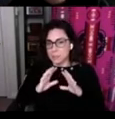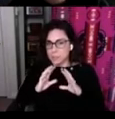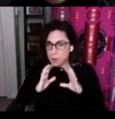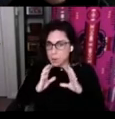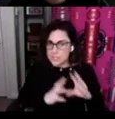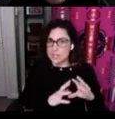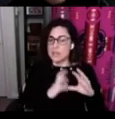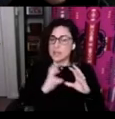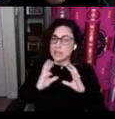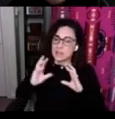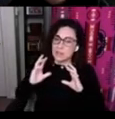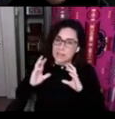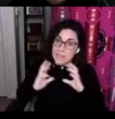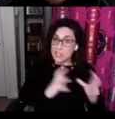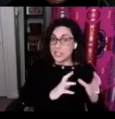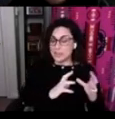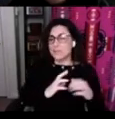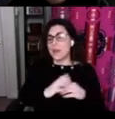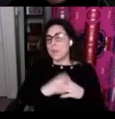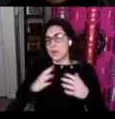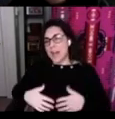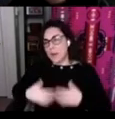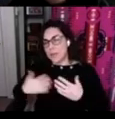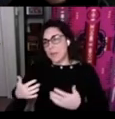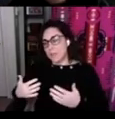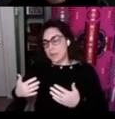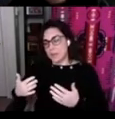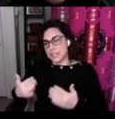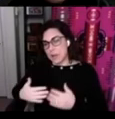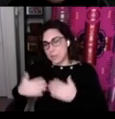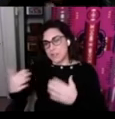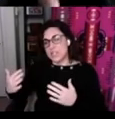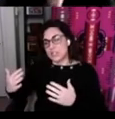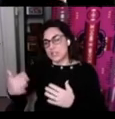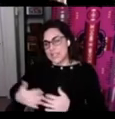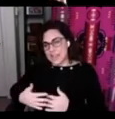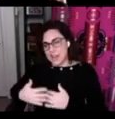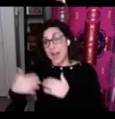Pro-D initiative about how they might be able to help their teachers to gain higher